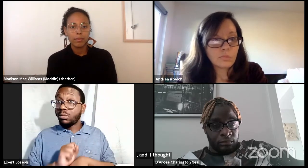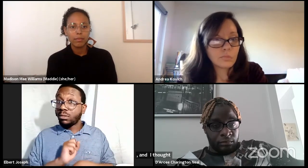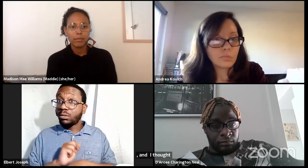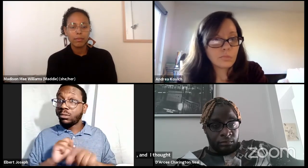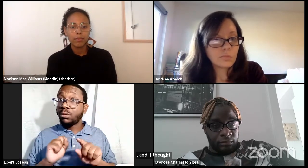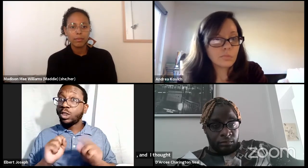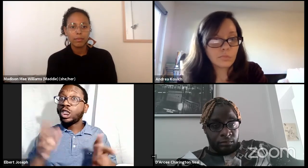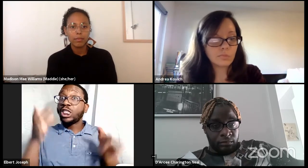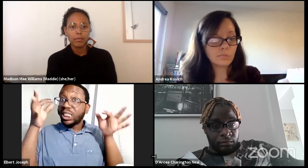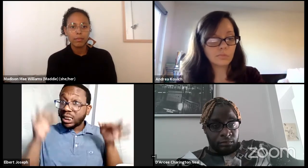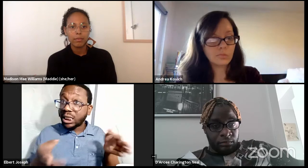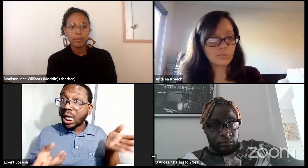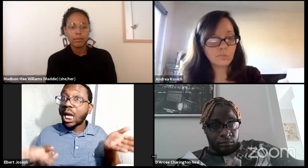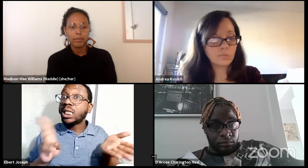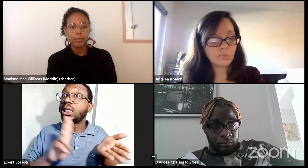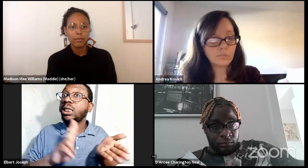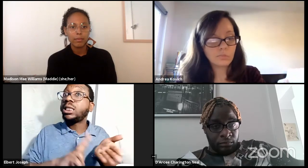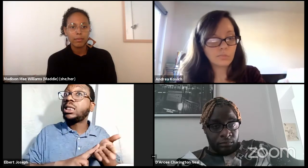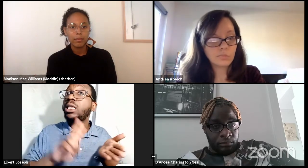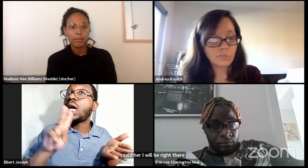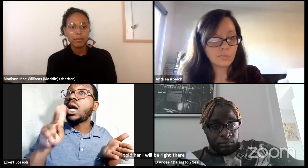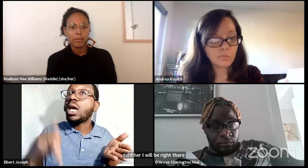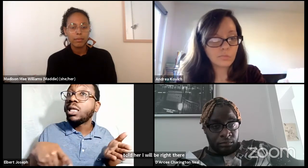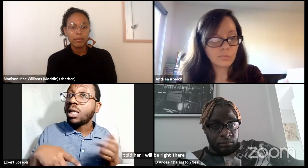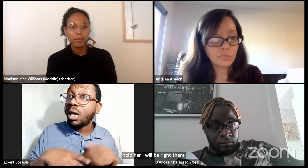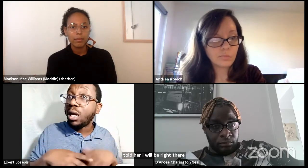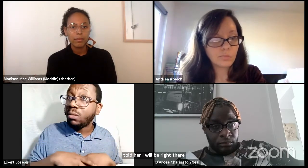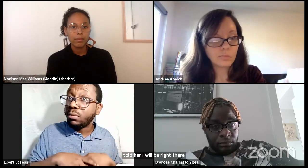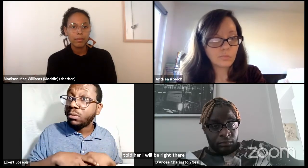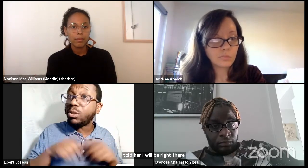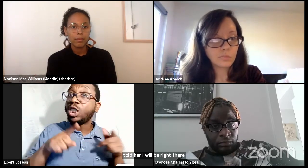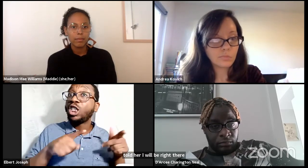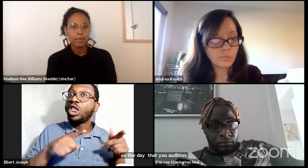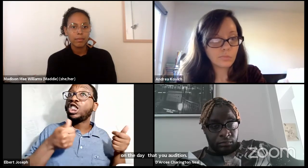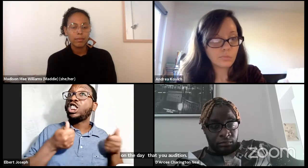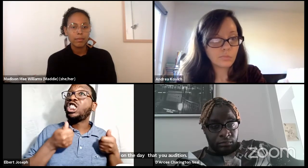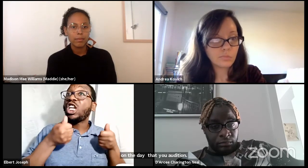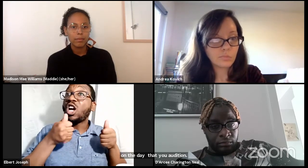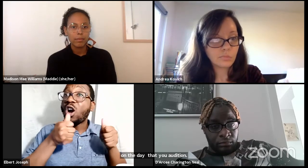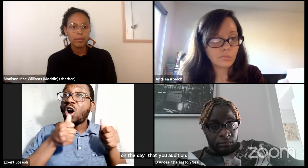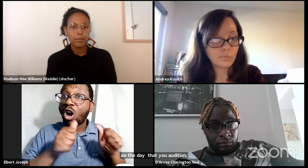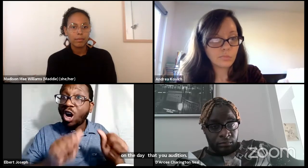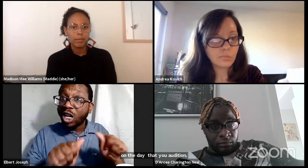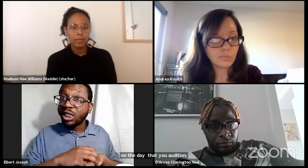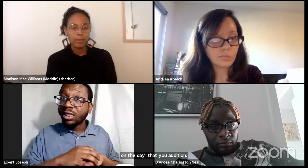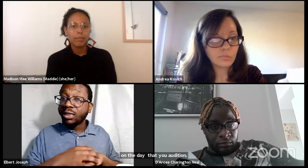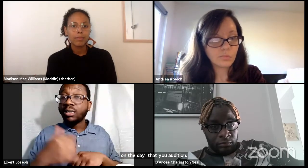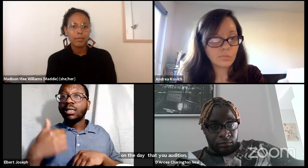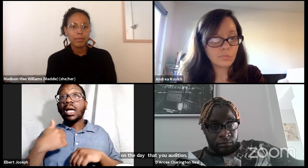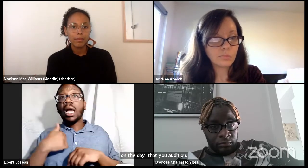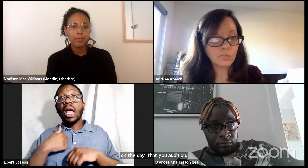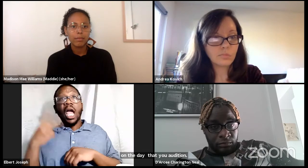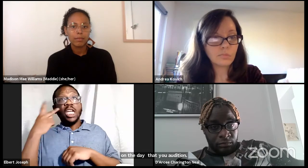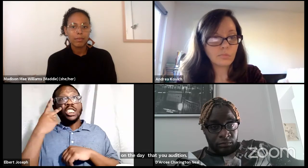So she actually went to the audition. She decided to sign up. She auditioned,